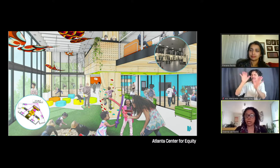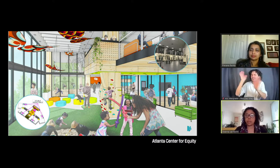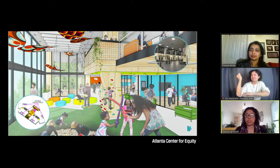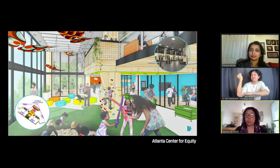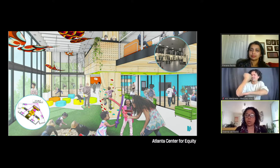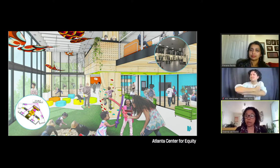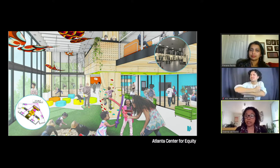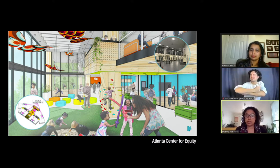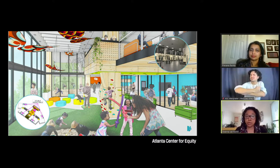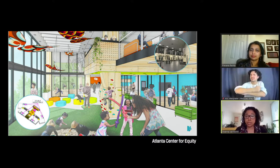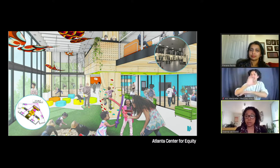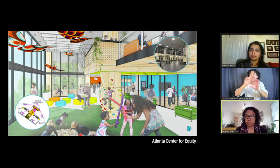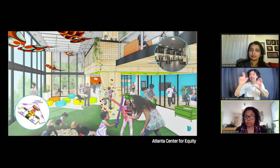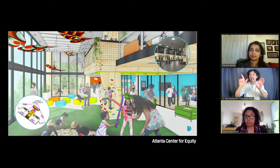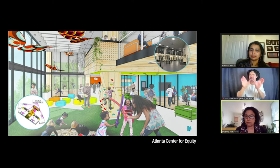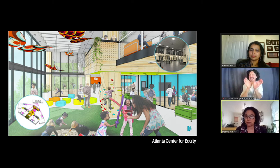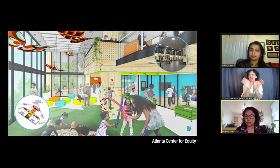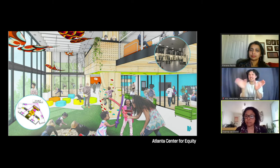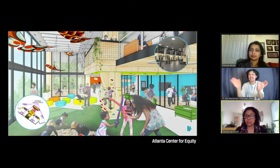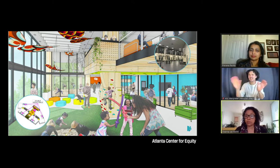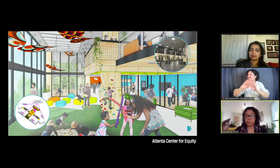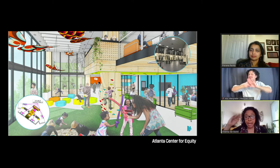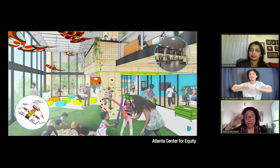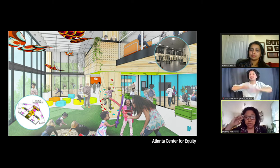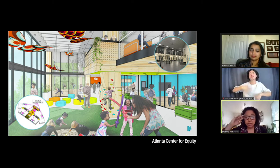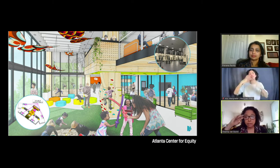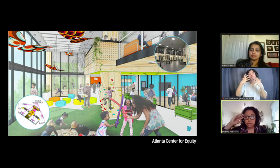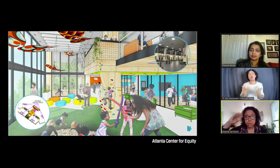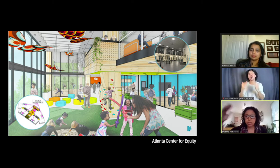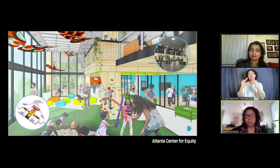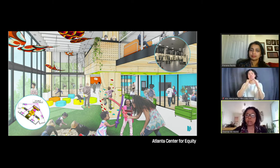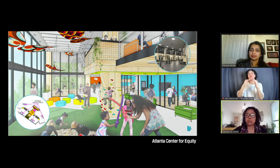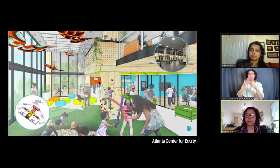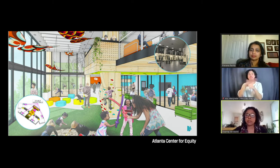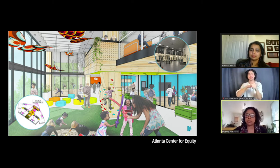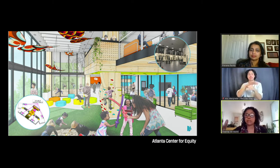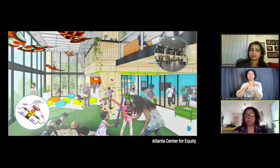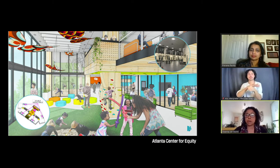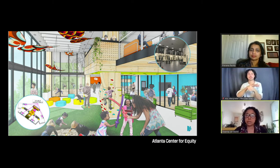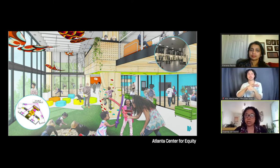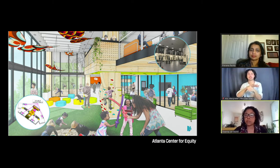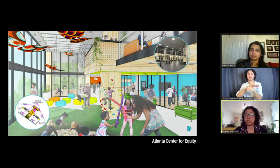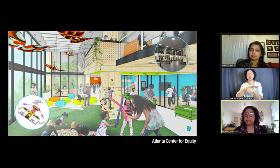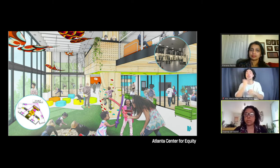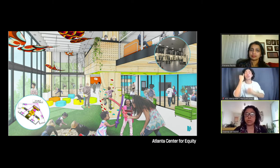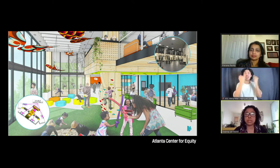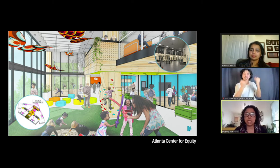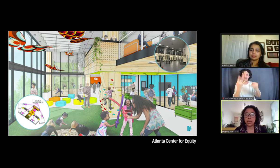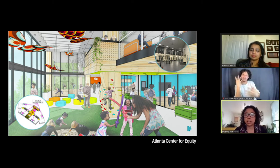And what they want is community space." Right? So, imagine turning a space for incarceration where people are detained